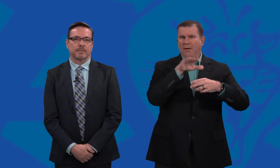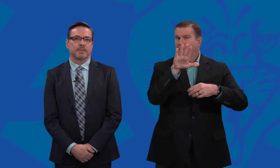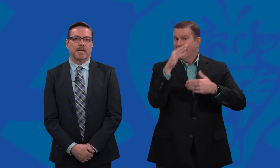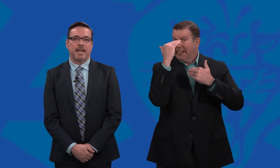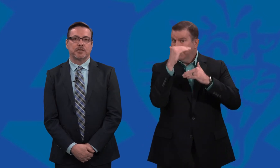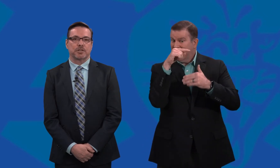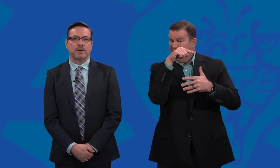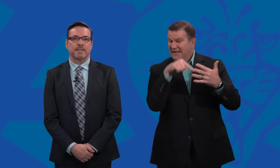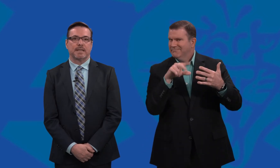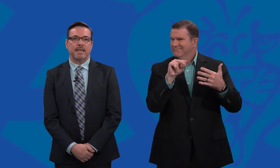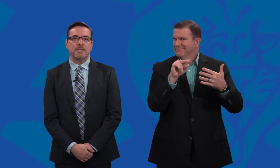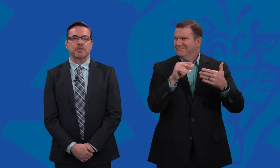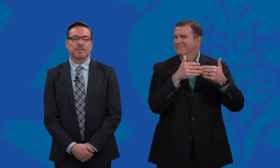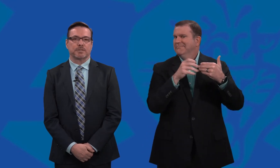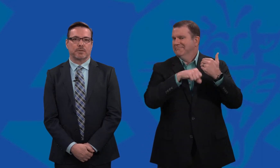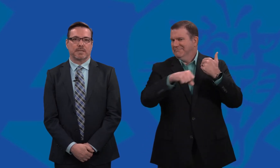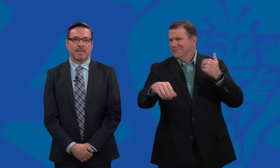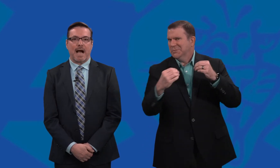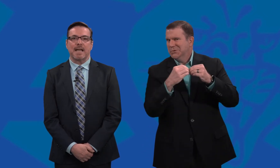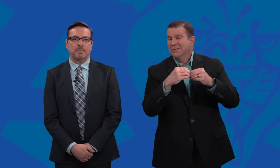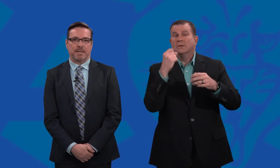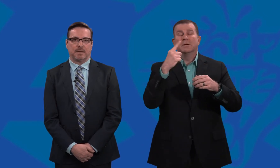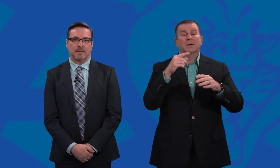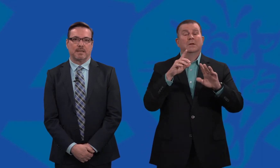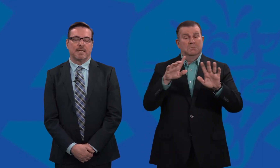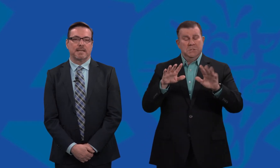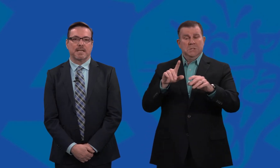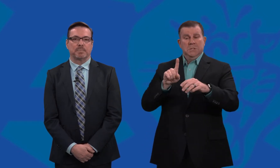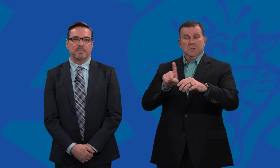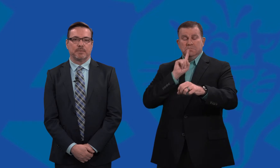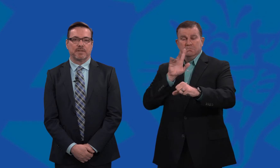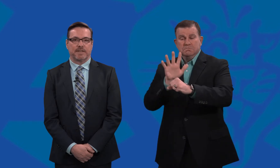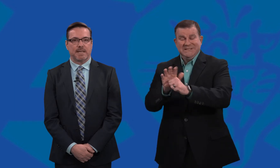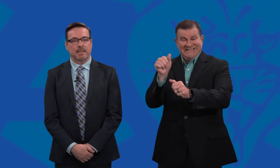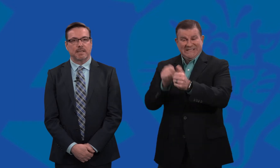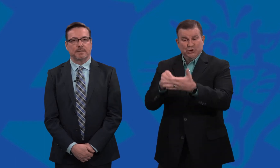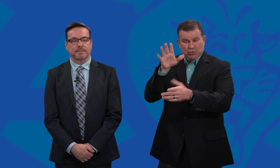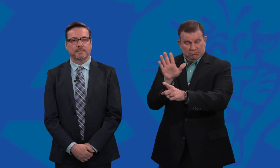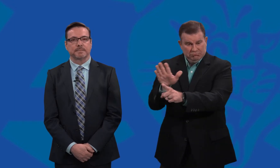ensuring that each student’s IEP is implemented with fidelity,